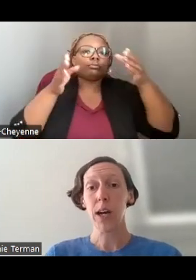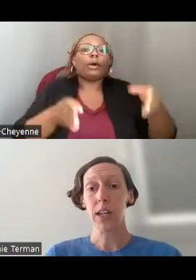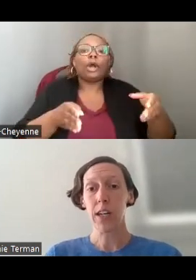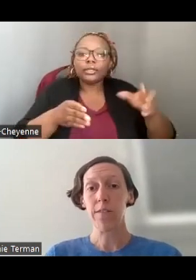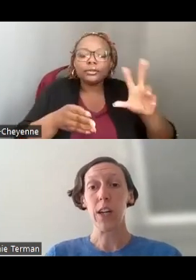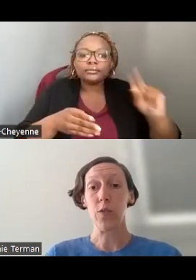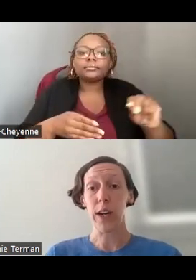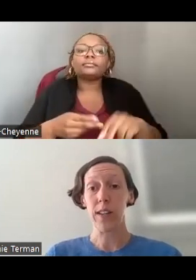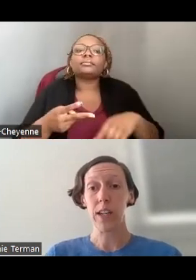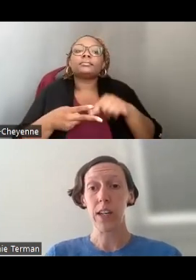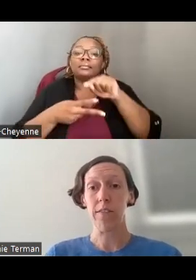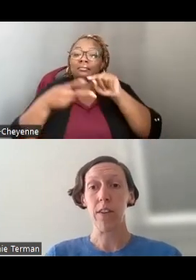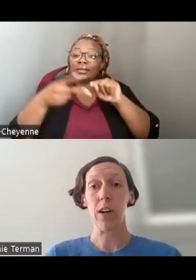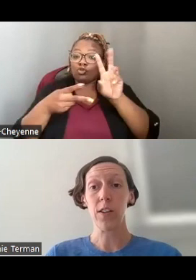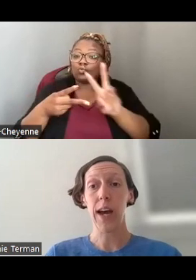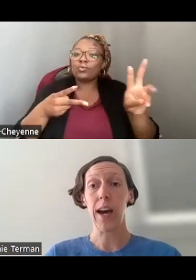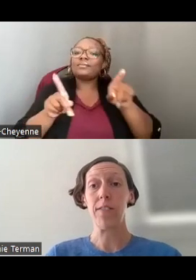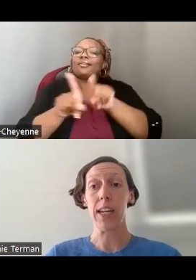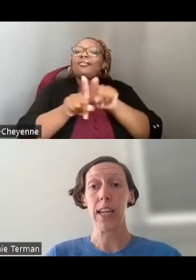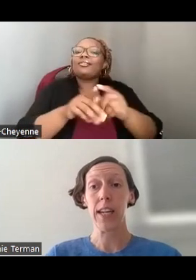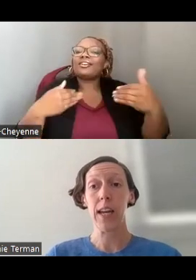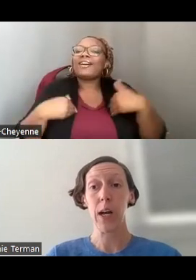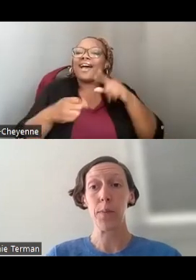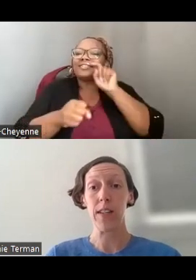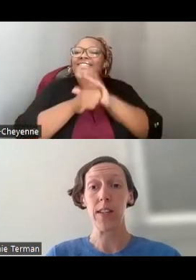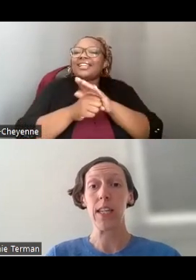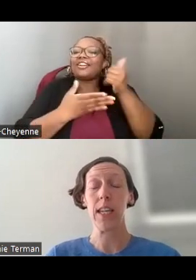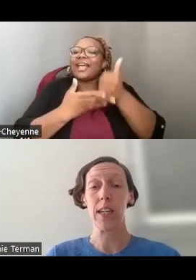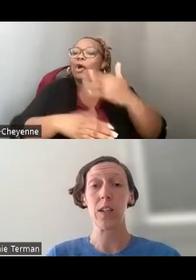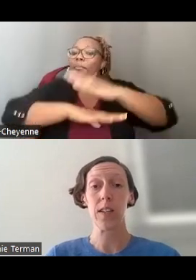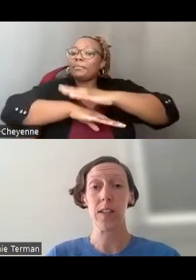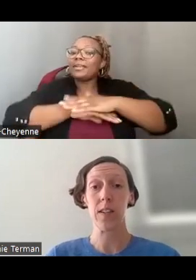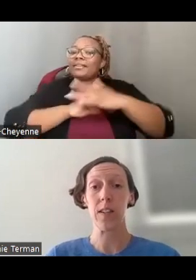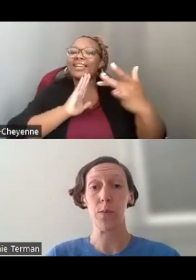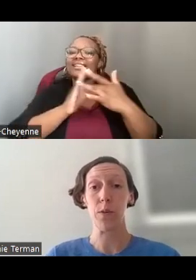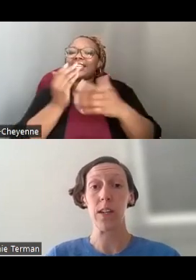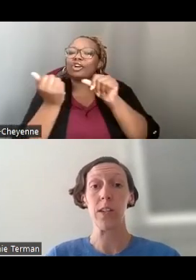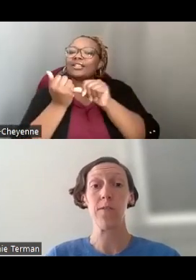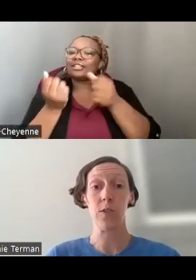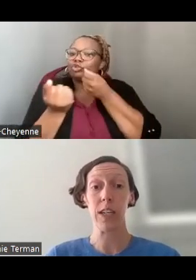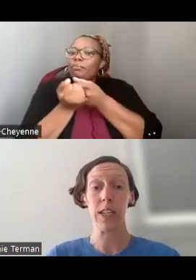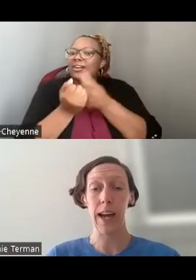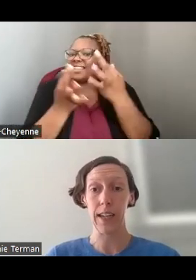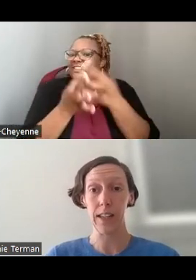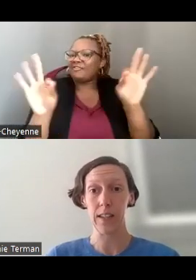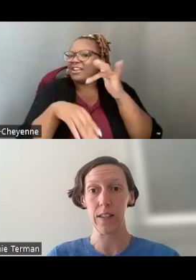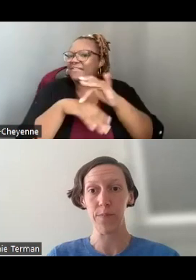SAM.GOV AND GRANTS.GOV ALSO HAVE DEDICATED HELP DESK AND TECHNICAL ASSISTANCE SUPPORT THAT IS FREE TO ACCESS.